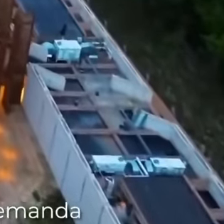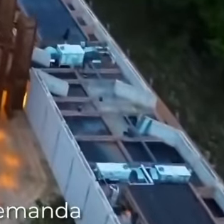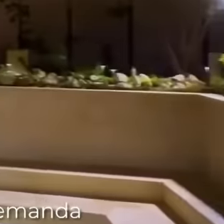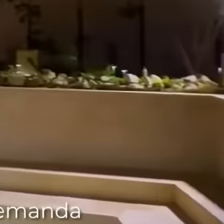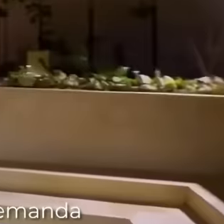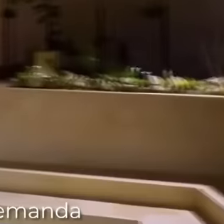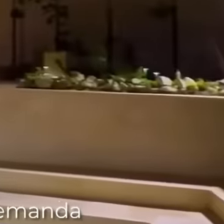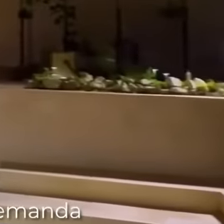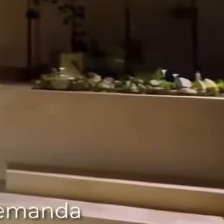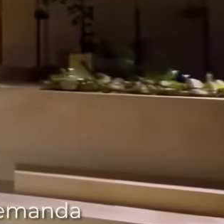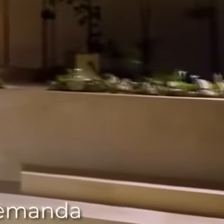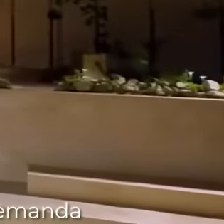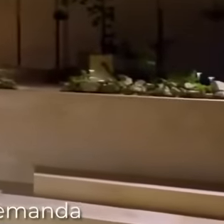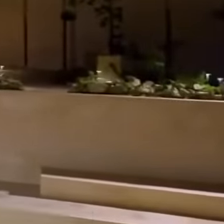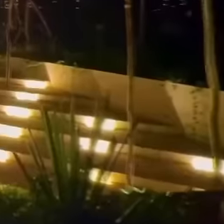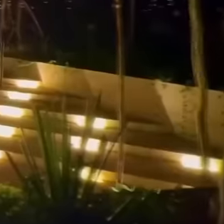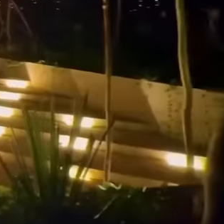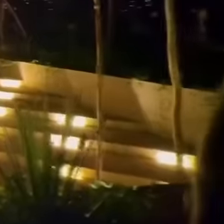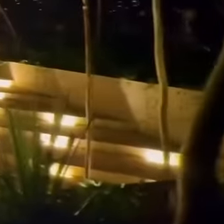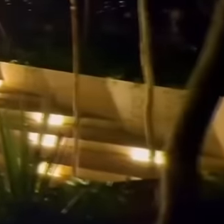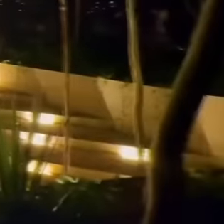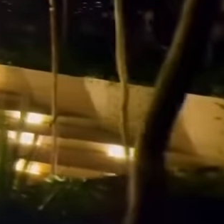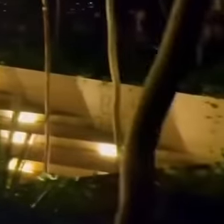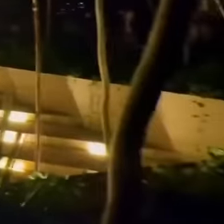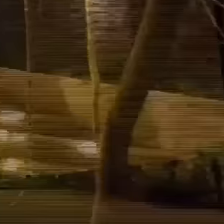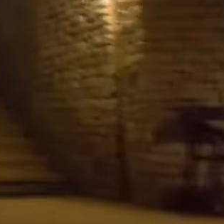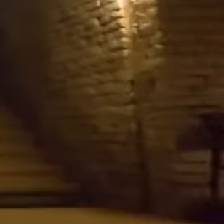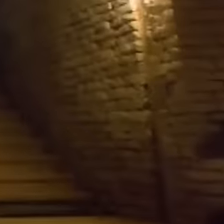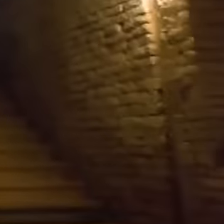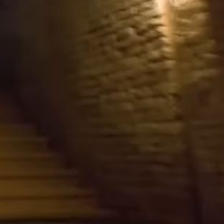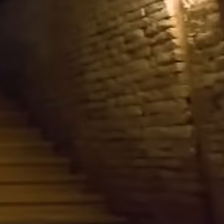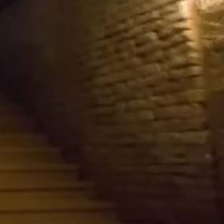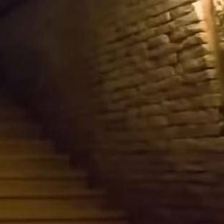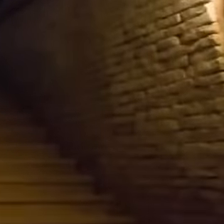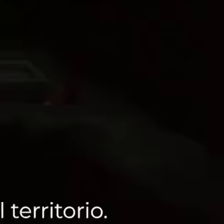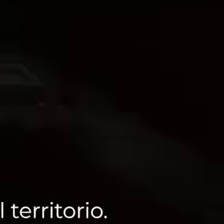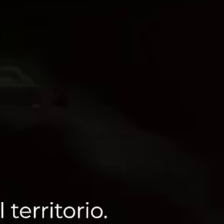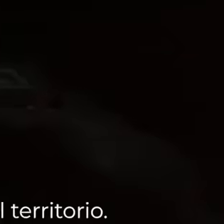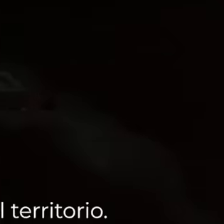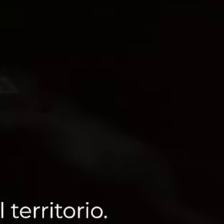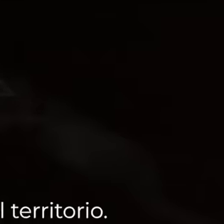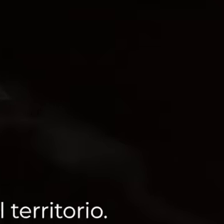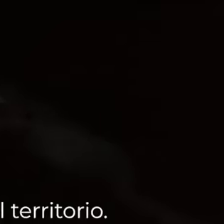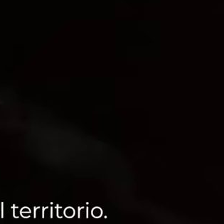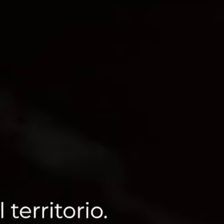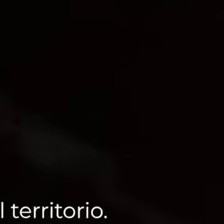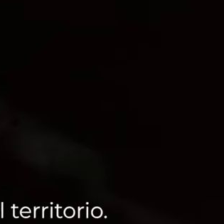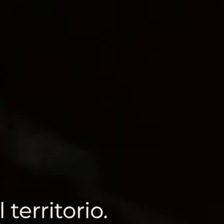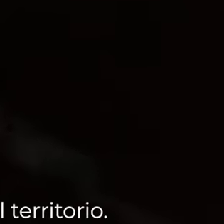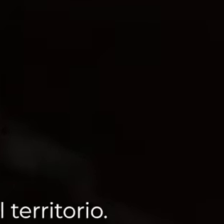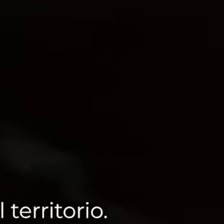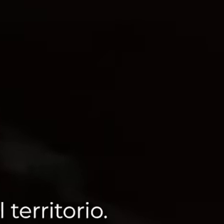that there will be a large demand for tro These are the foundations of the transformation in the